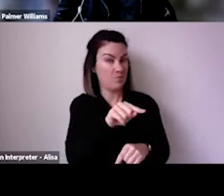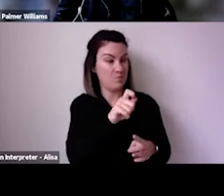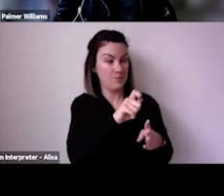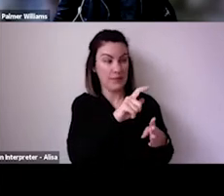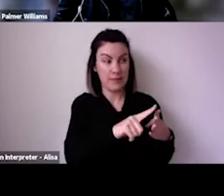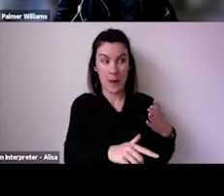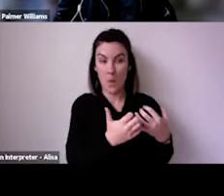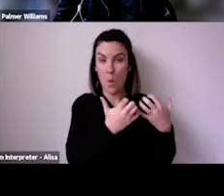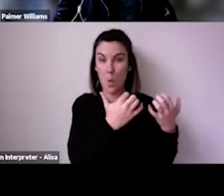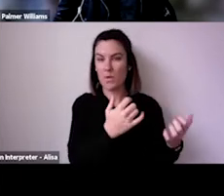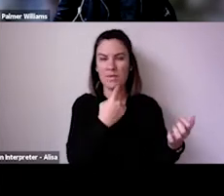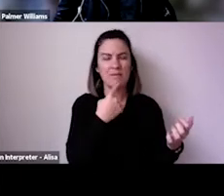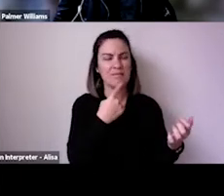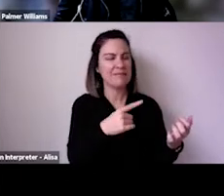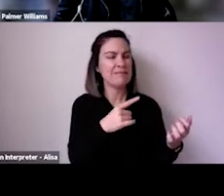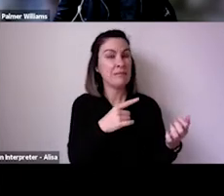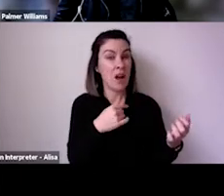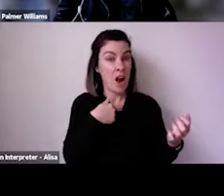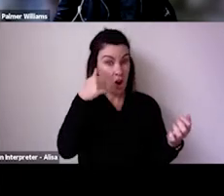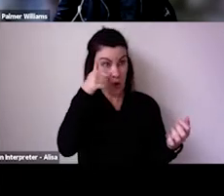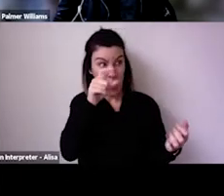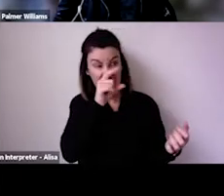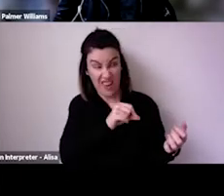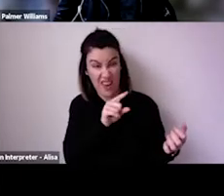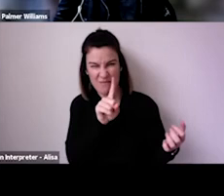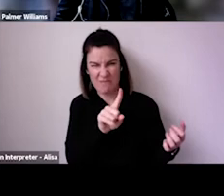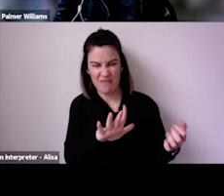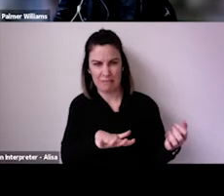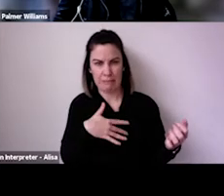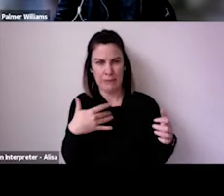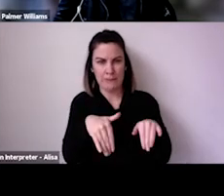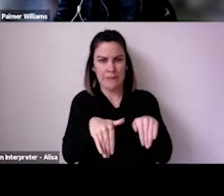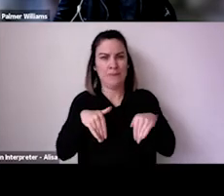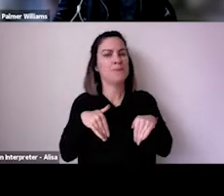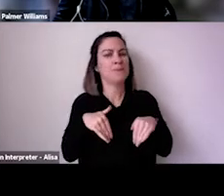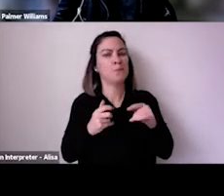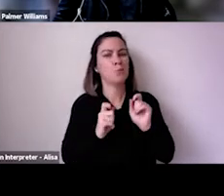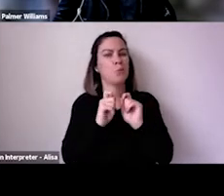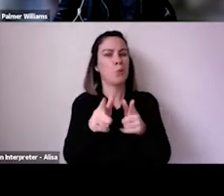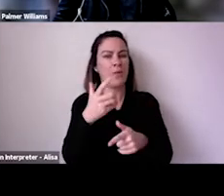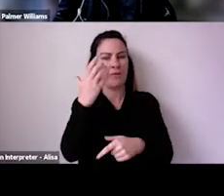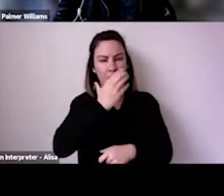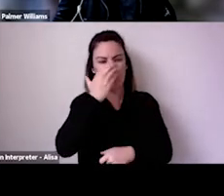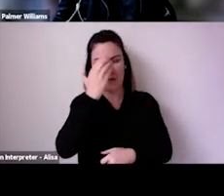thinking where we're no longer concerned about whether or not arts audiences will be 95% vaccinated.